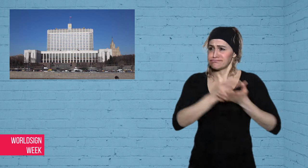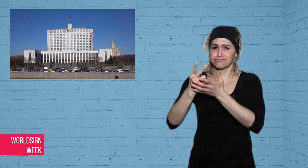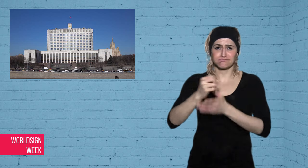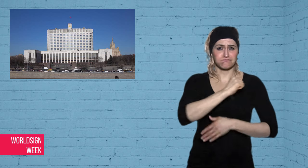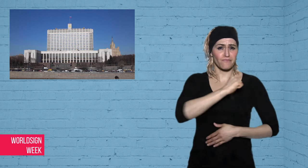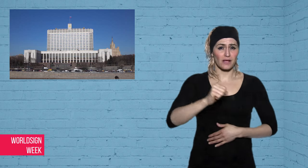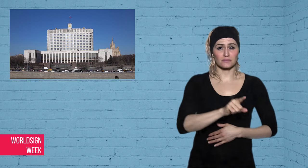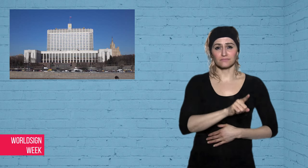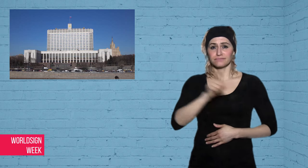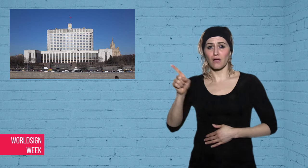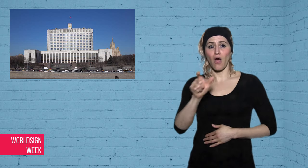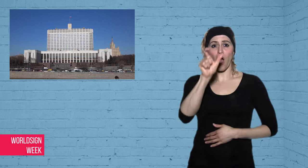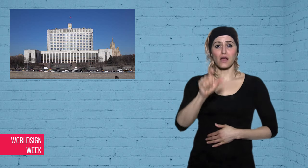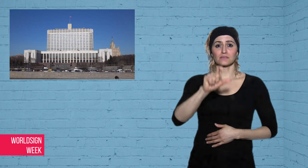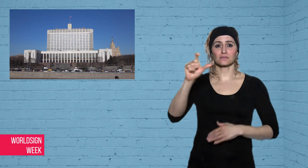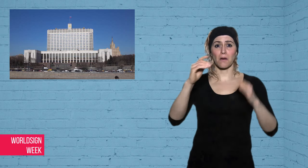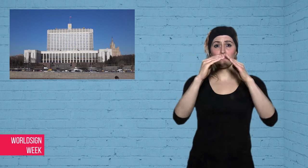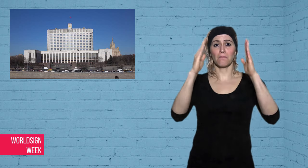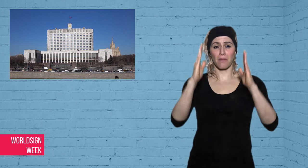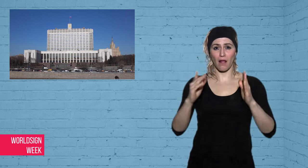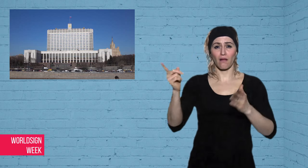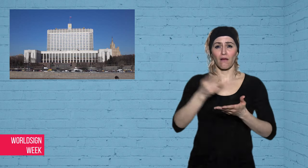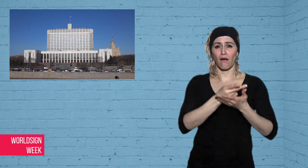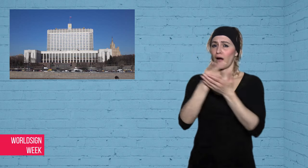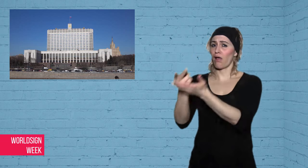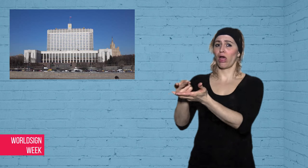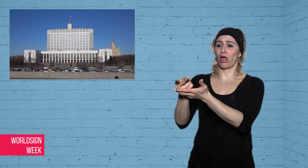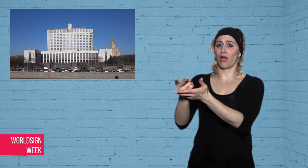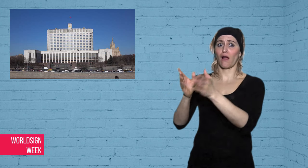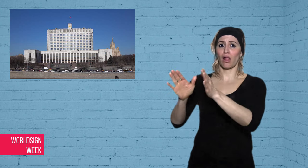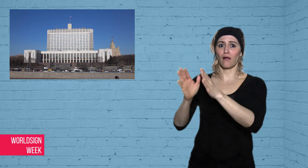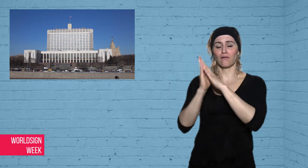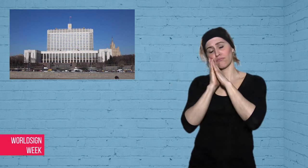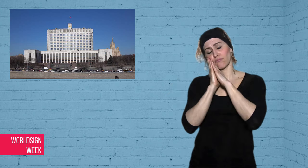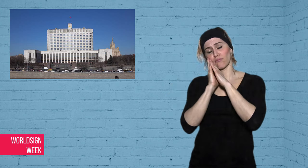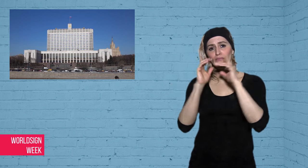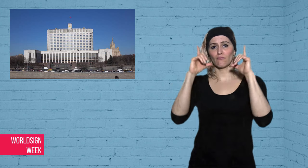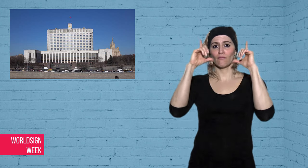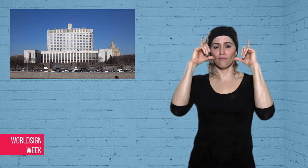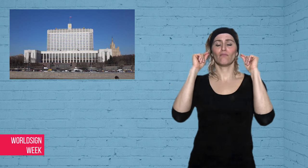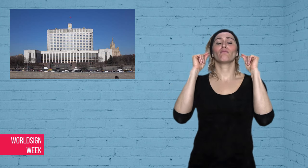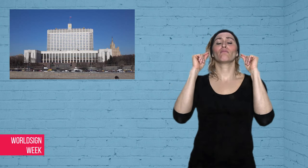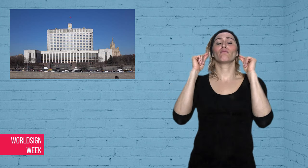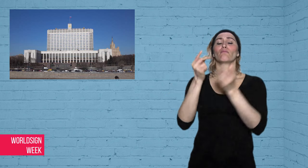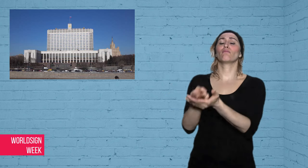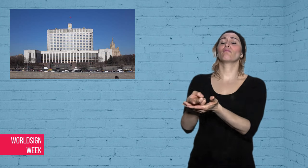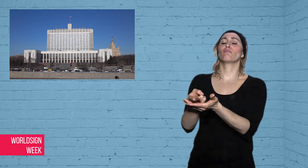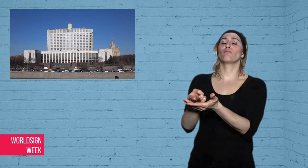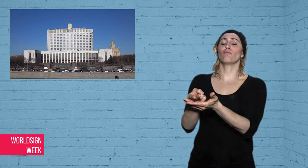says he was in a coma for 10 days and